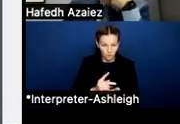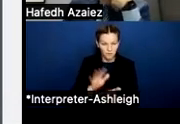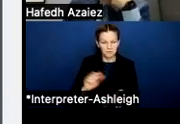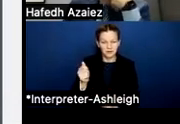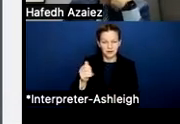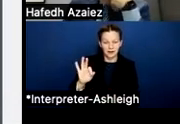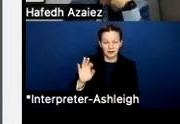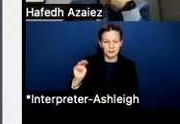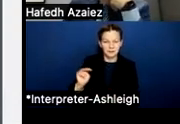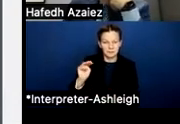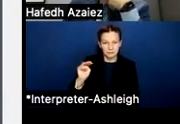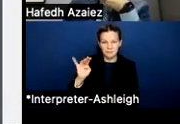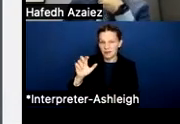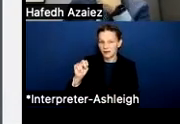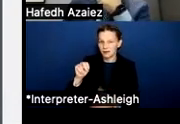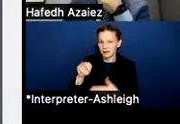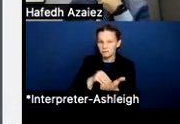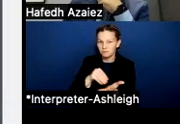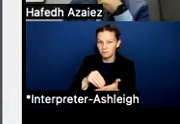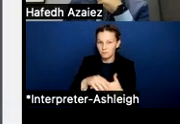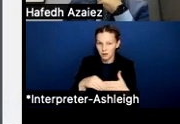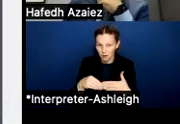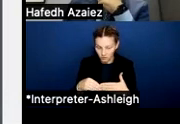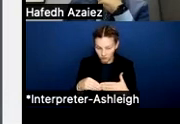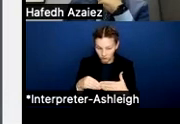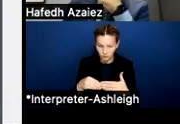And so there was a big reason for that. And part of the reason was,